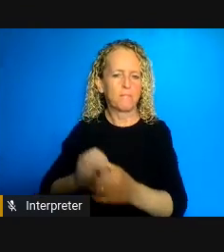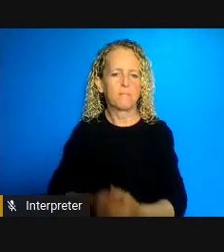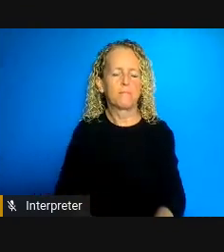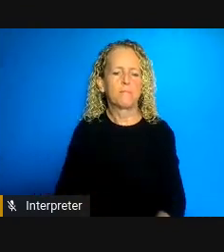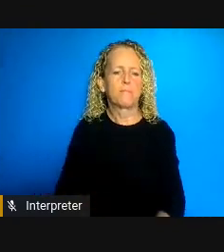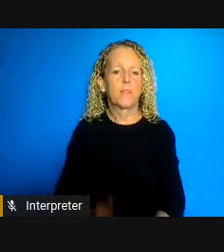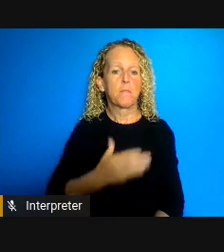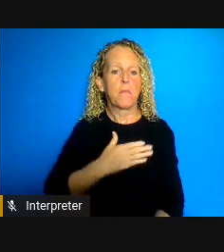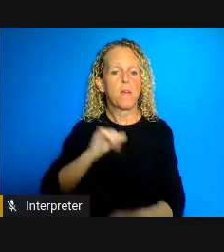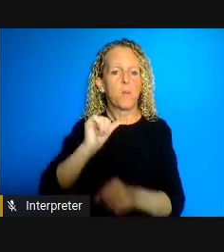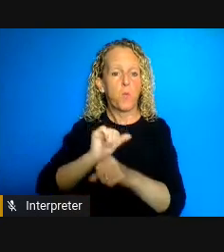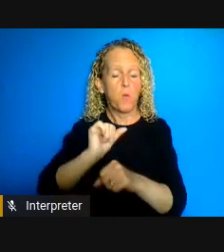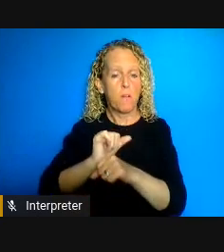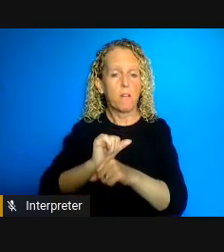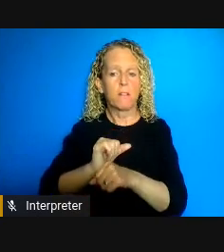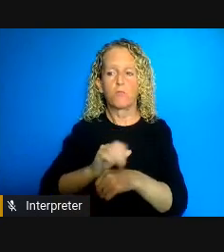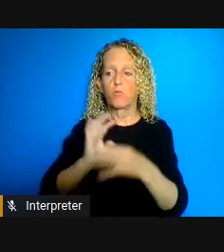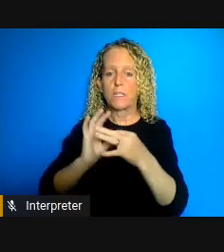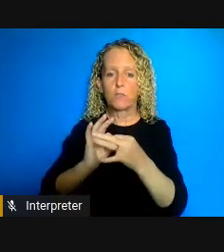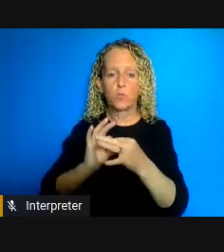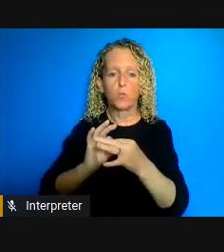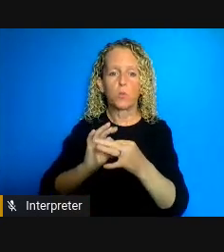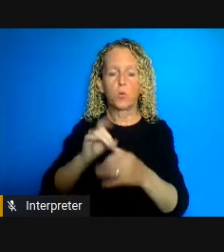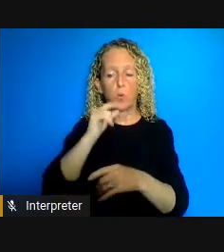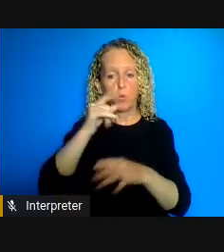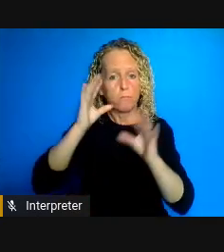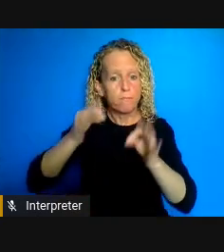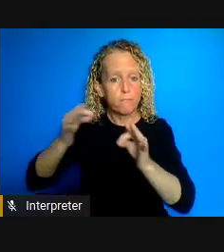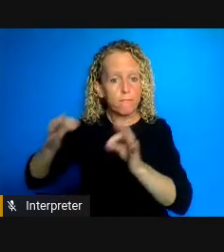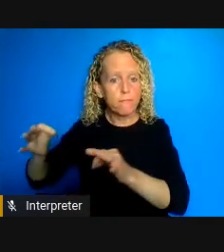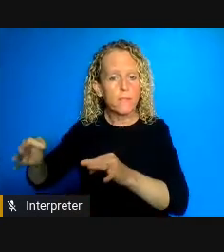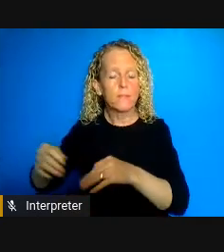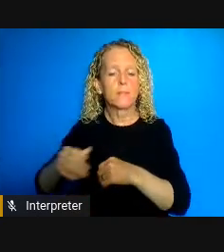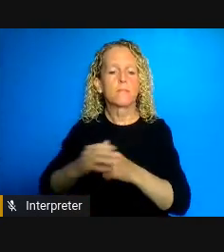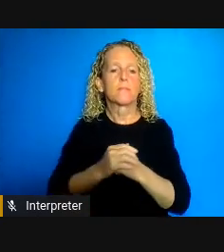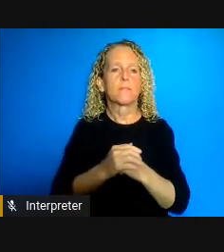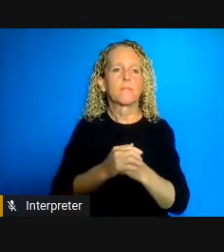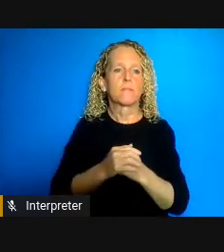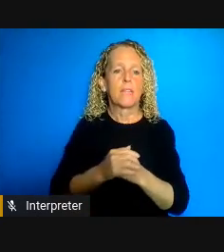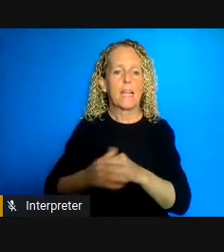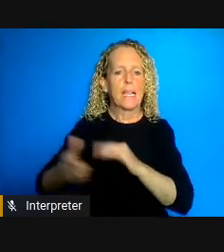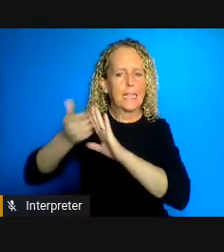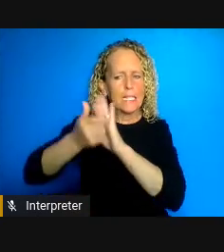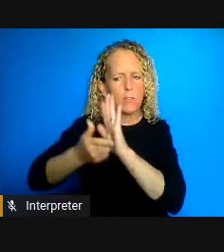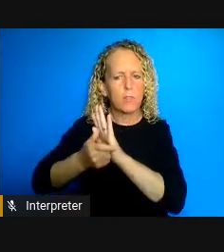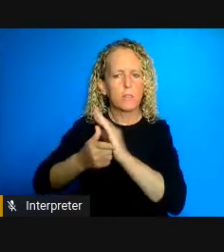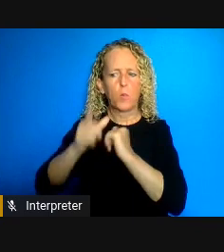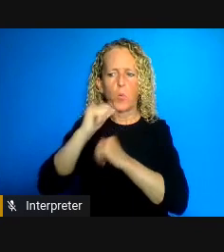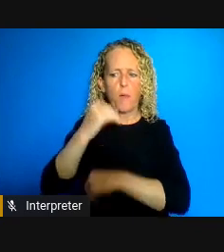capacity and medical and legal models of decision making authority focusing on